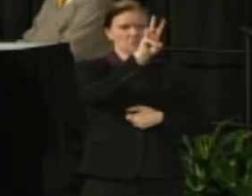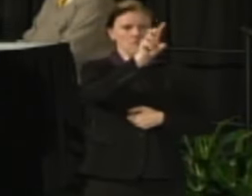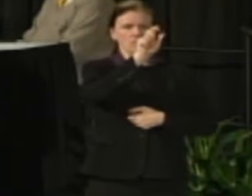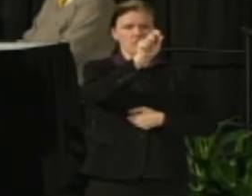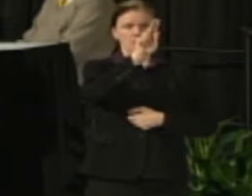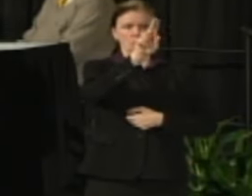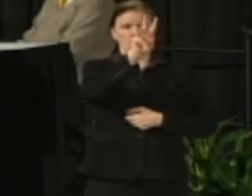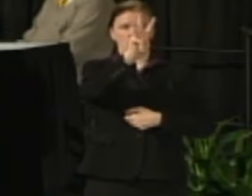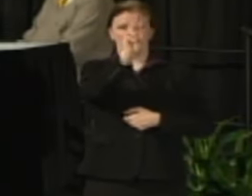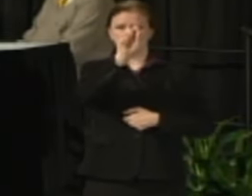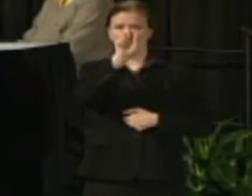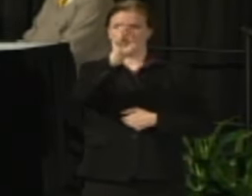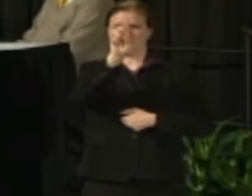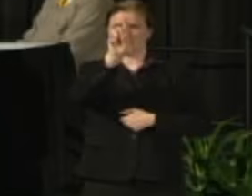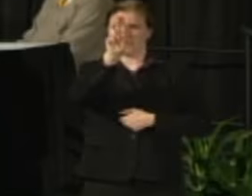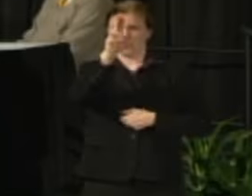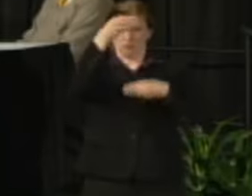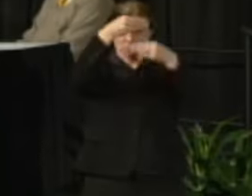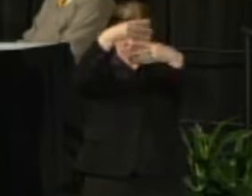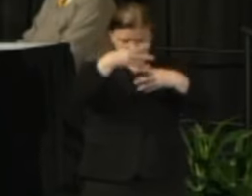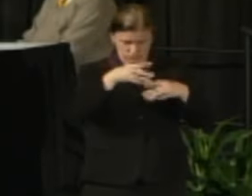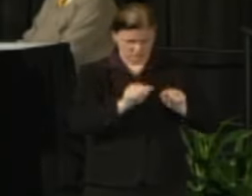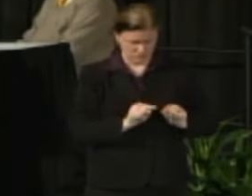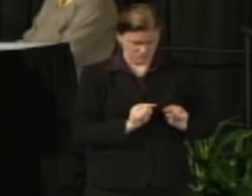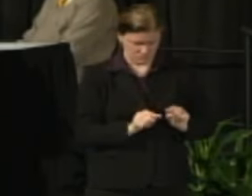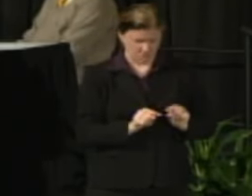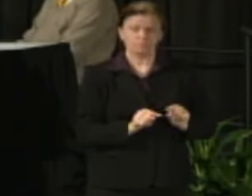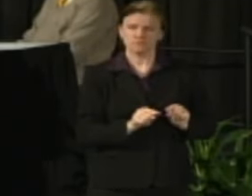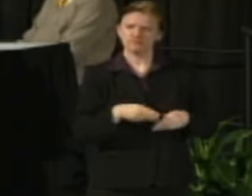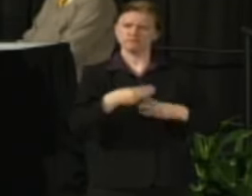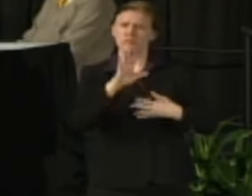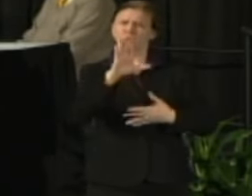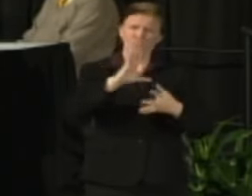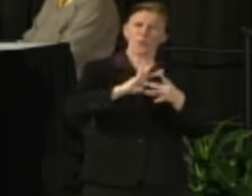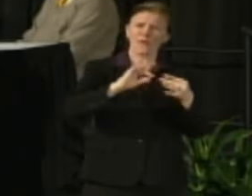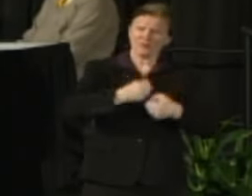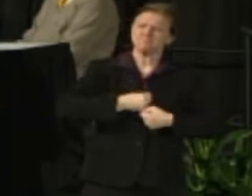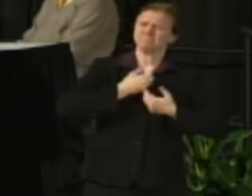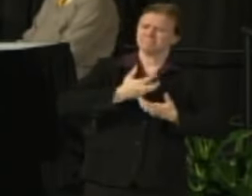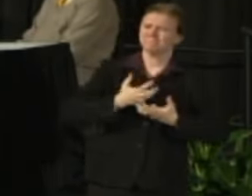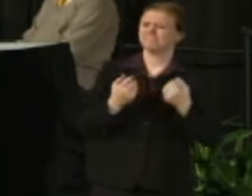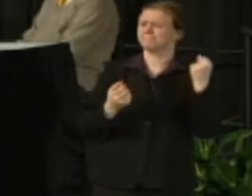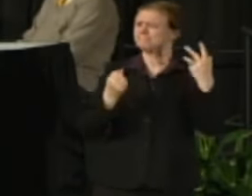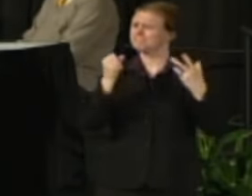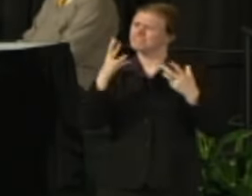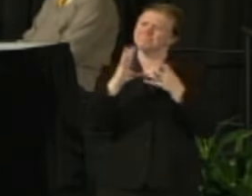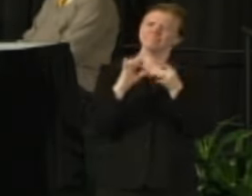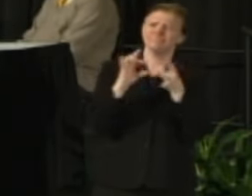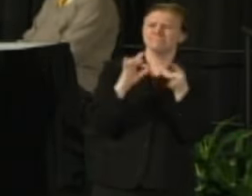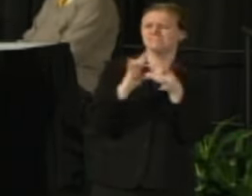right on that particular website we've got a place for you to share those. What we'll be doing is turning those into documents